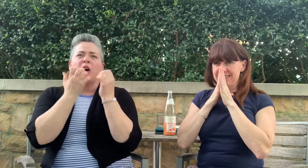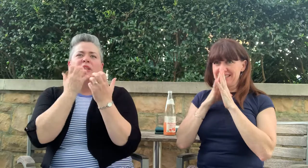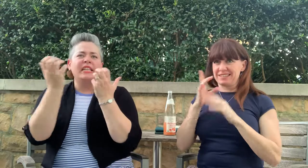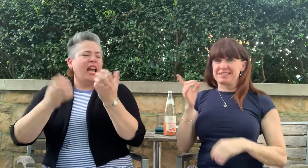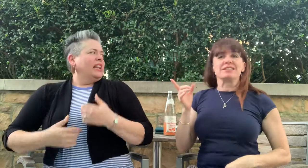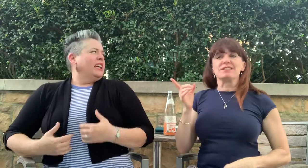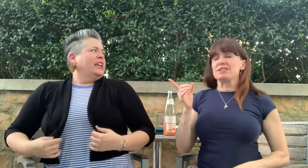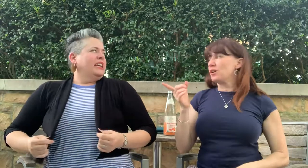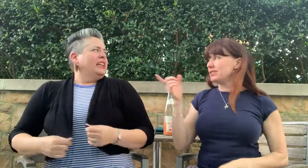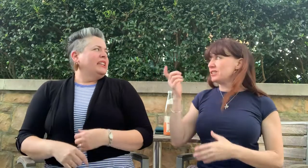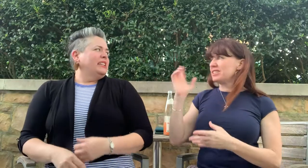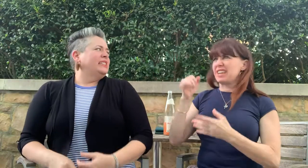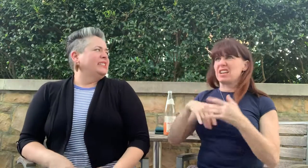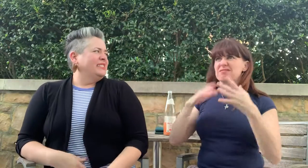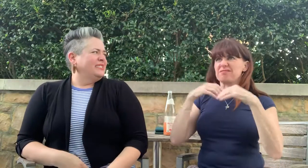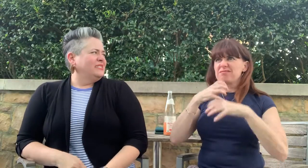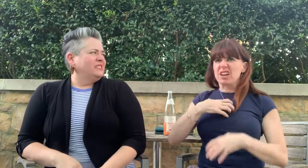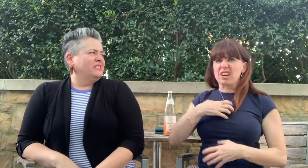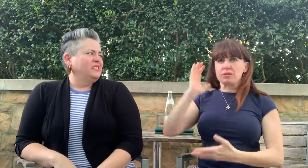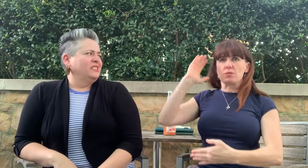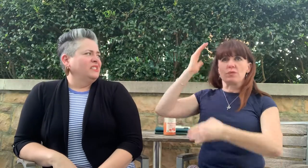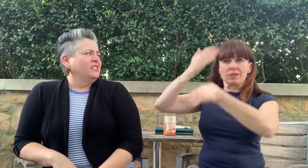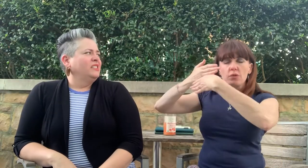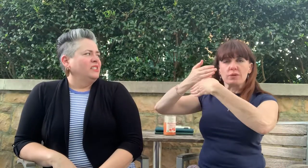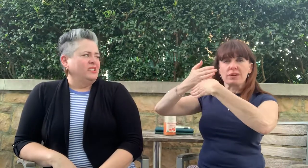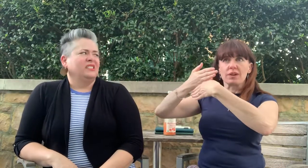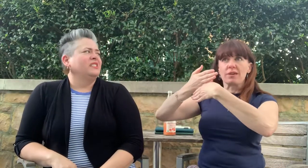In the middle of the night, we had to close the windows.